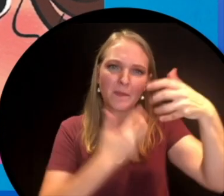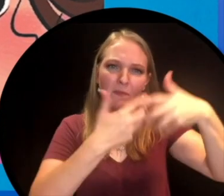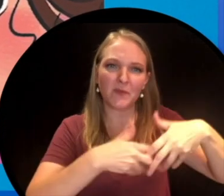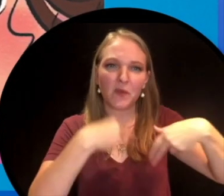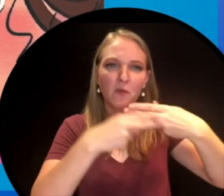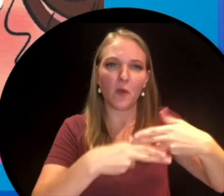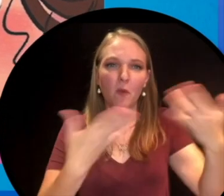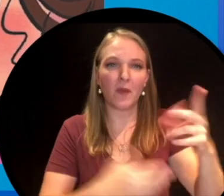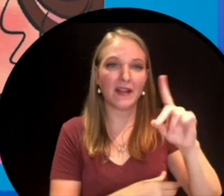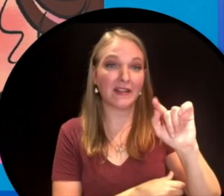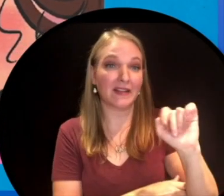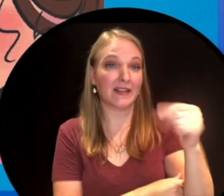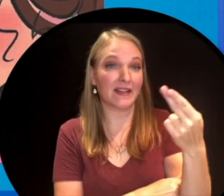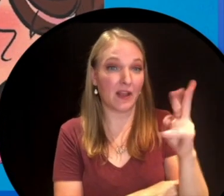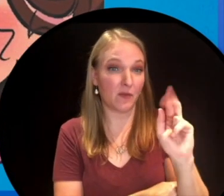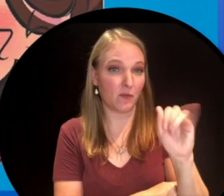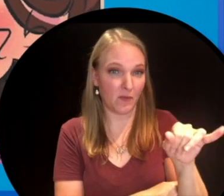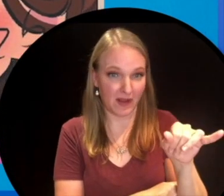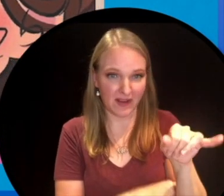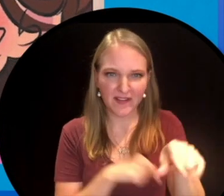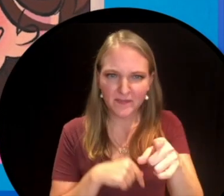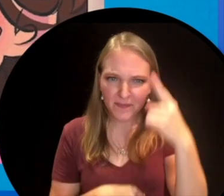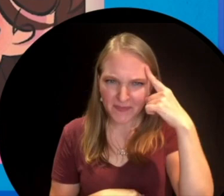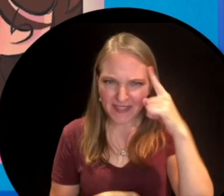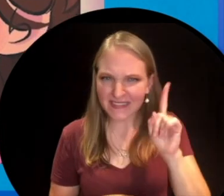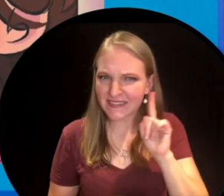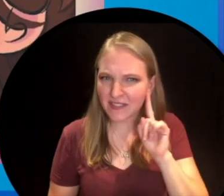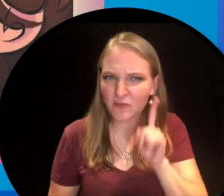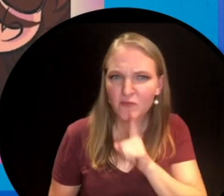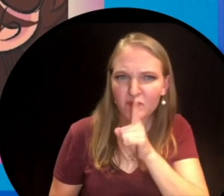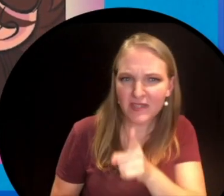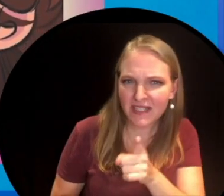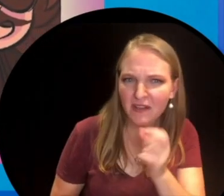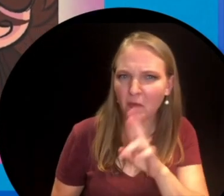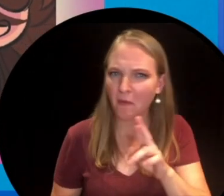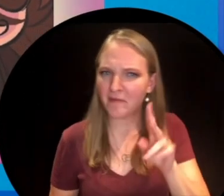death ray. Now is a death ray real? Do you think that's something that sounds real or do you think